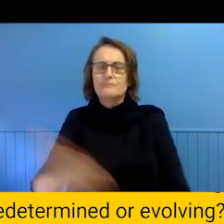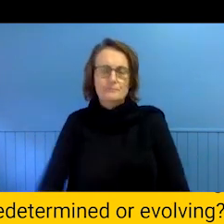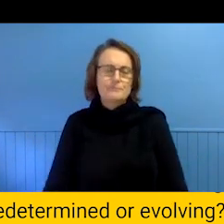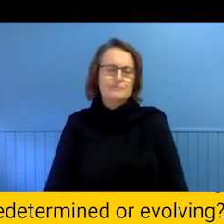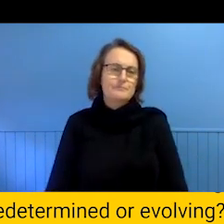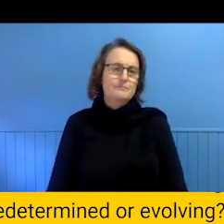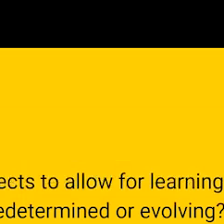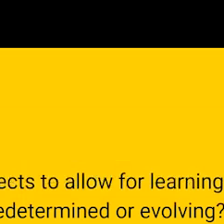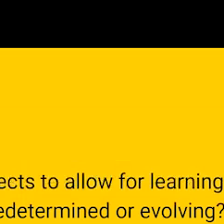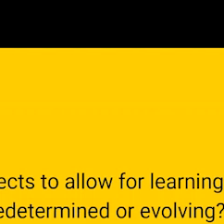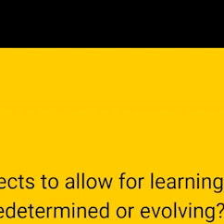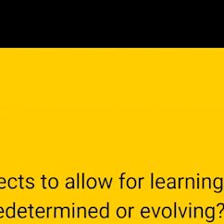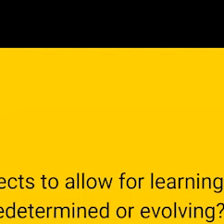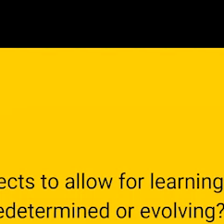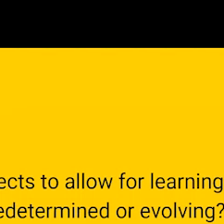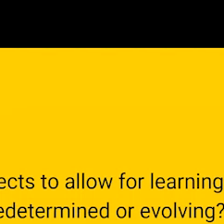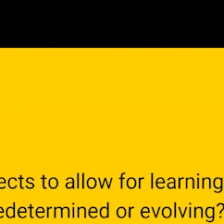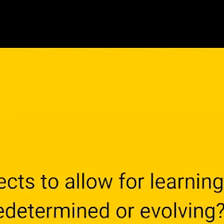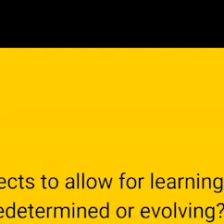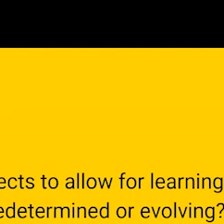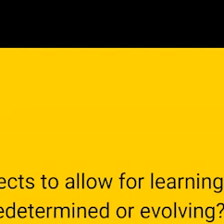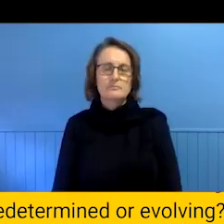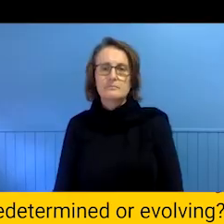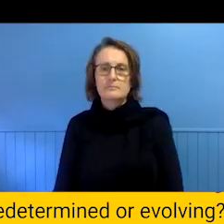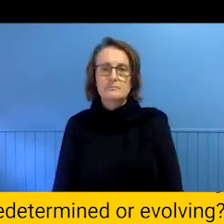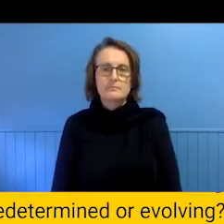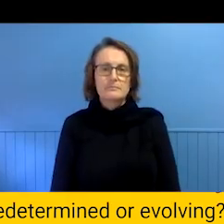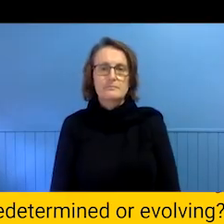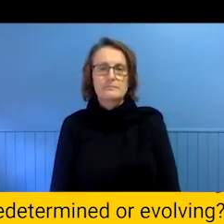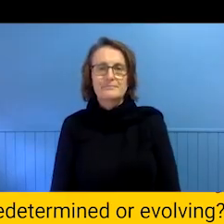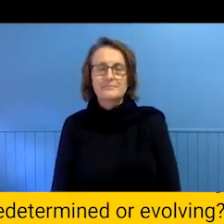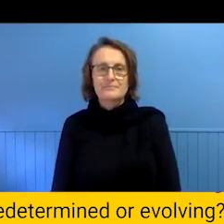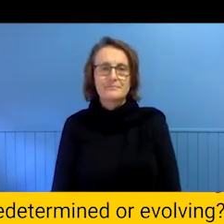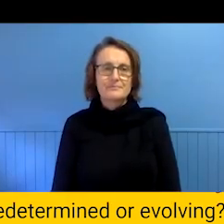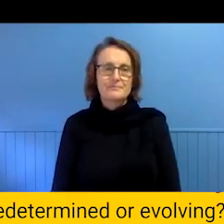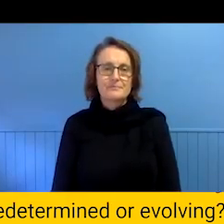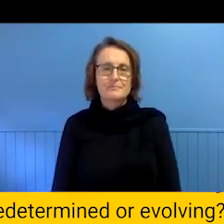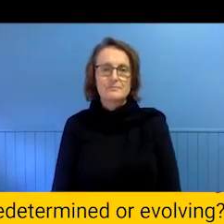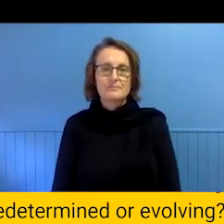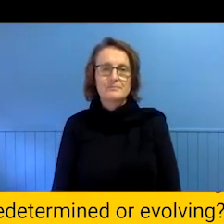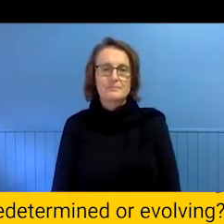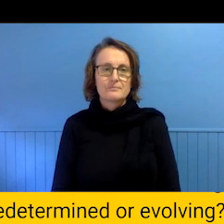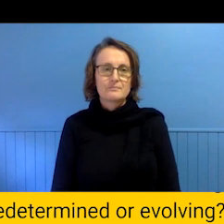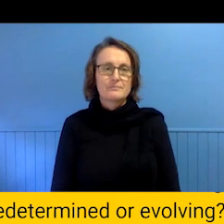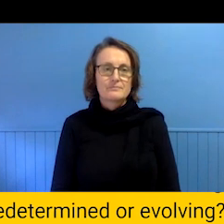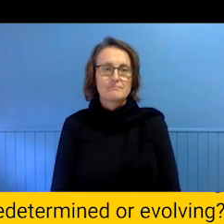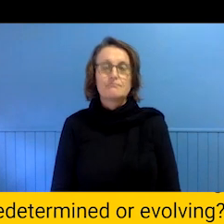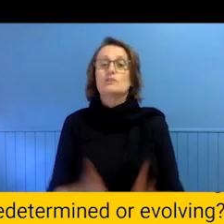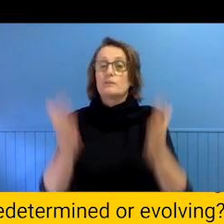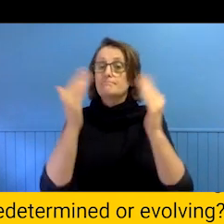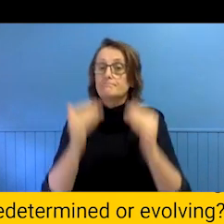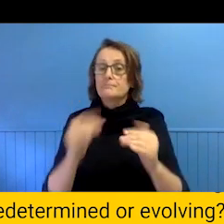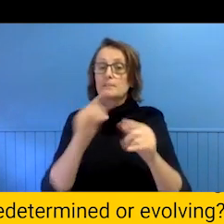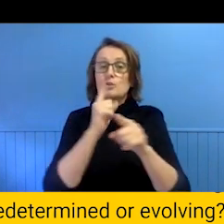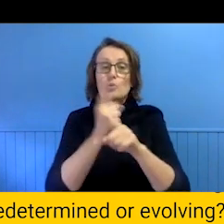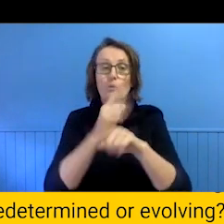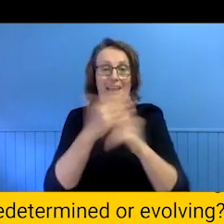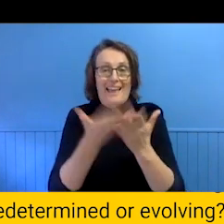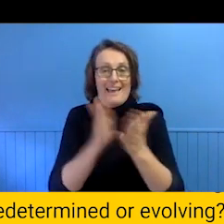La la OK, so moving into how it works with collaborators outside of